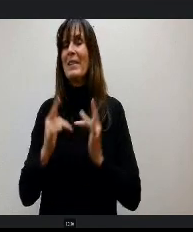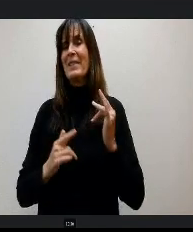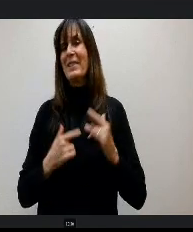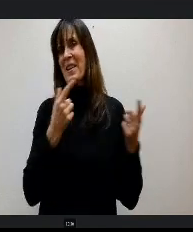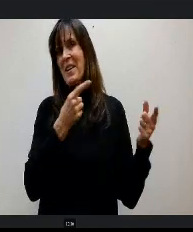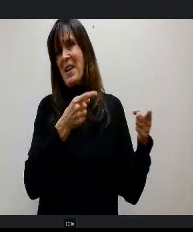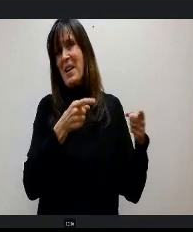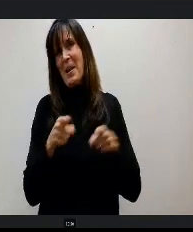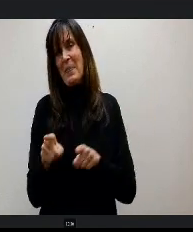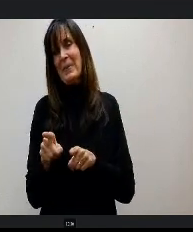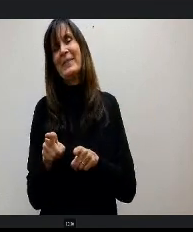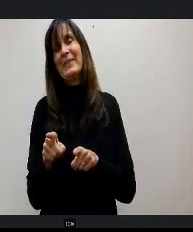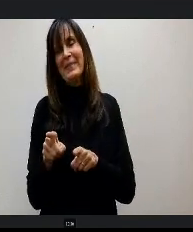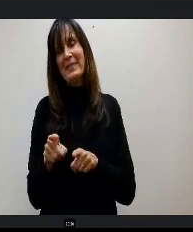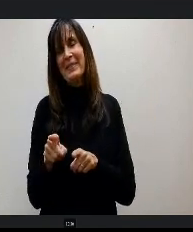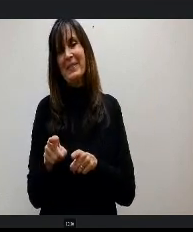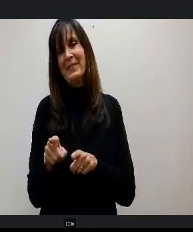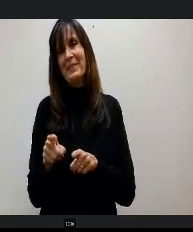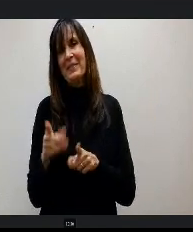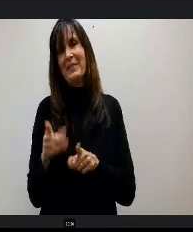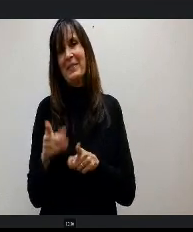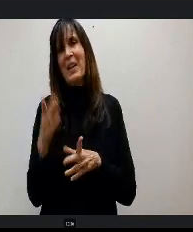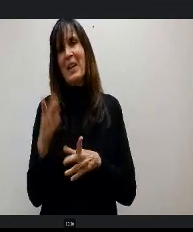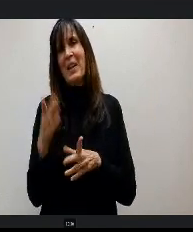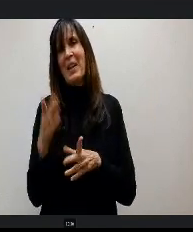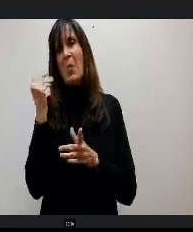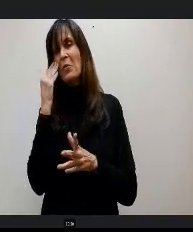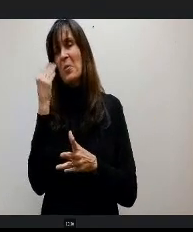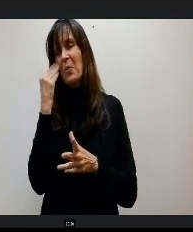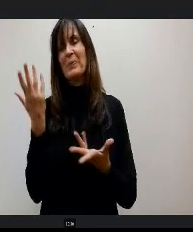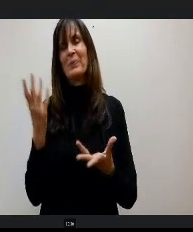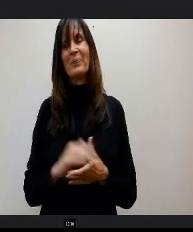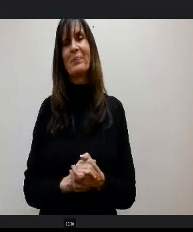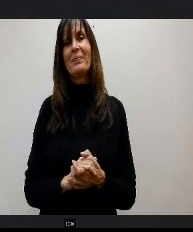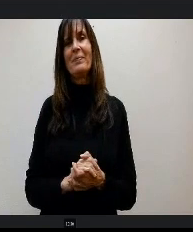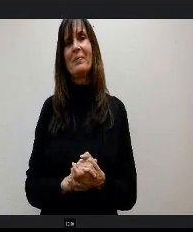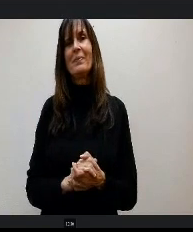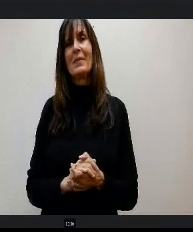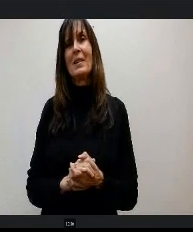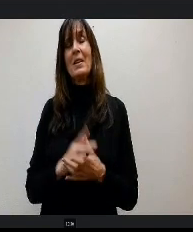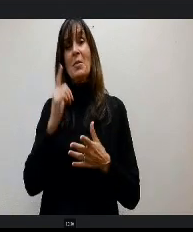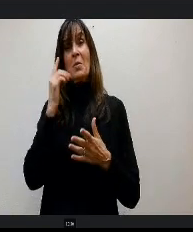which I wanted to make sure that I shared about. Oops, I'm gonna go back. So looking ahead, booking for